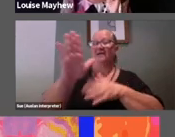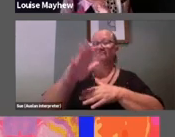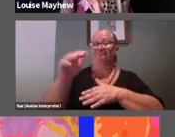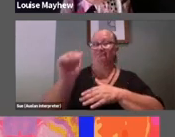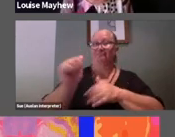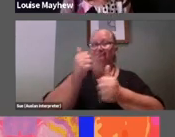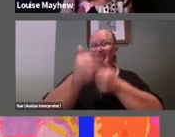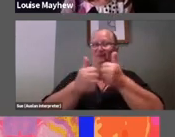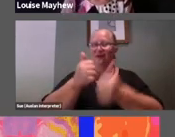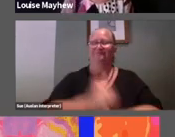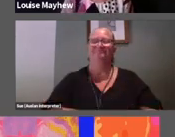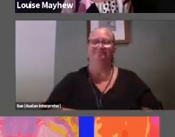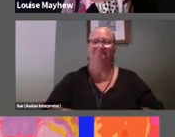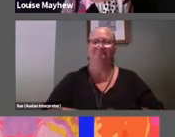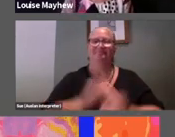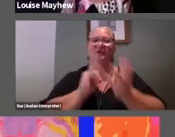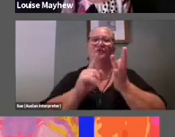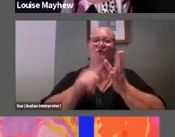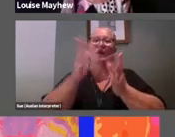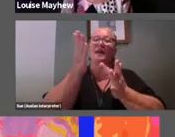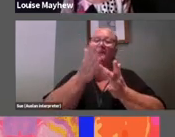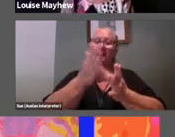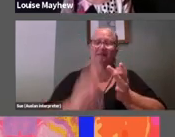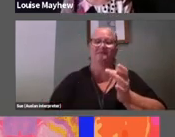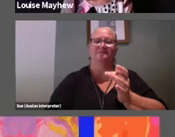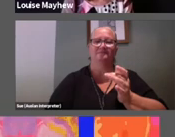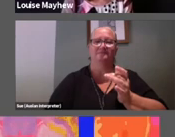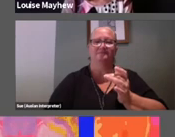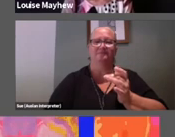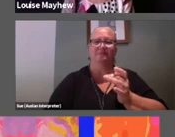So in the middle we have Gerwyn Davies, he is a